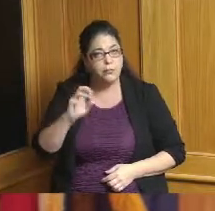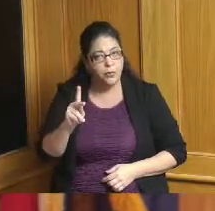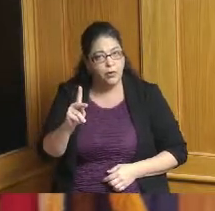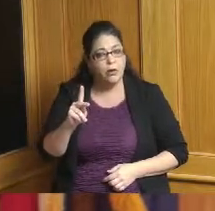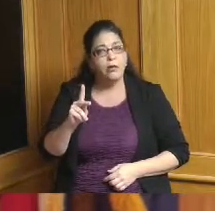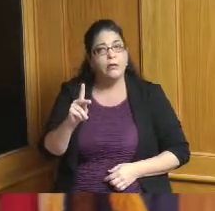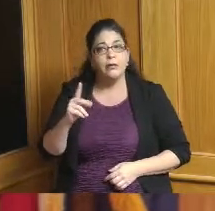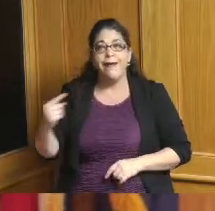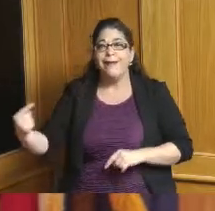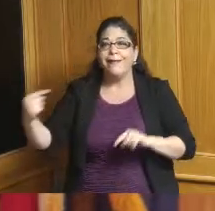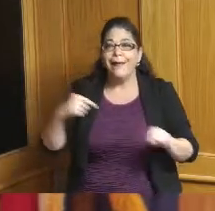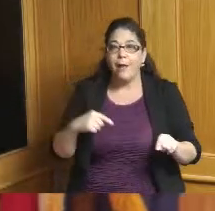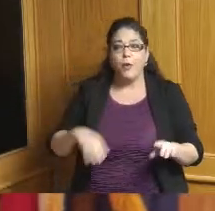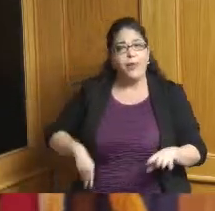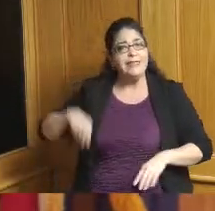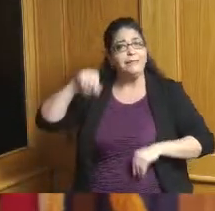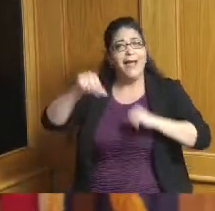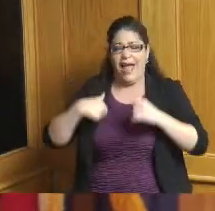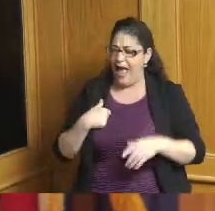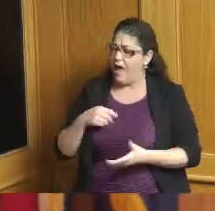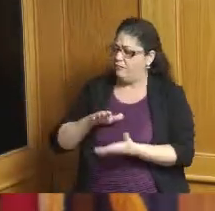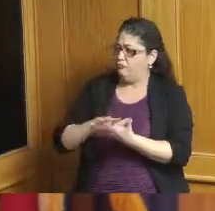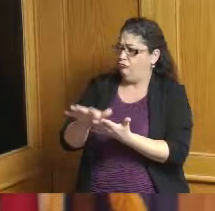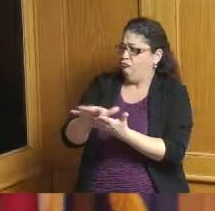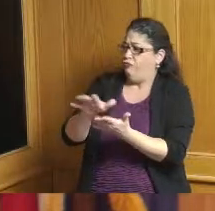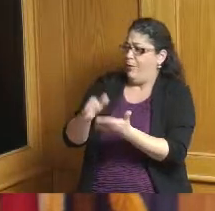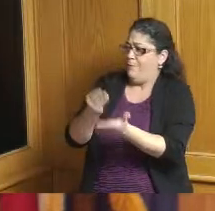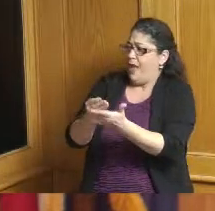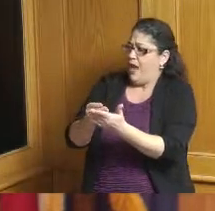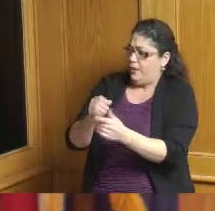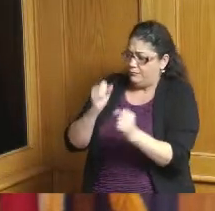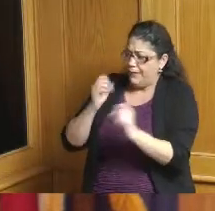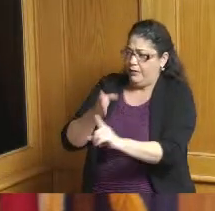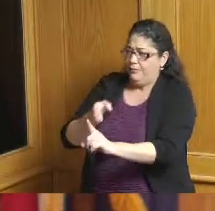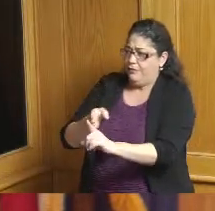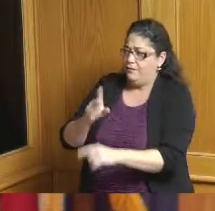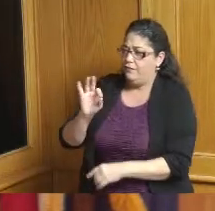I spent a lot of money in Forest Park you guys take my money a lot but I'm glad to see Forest